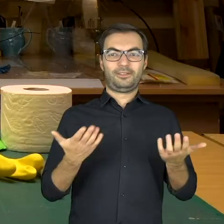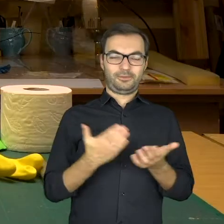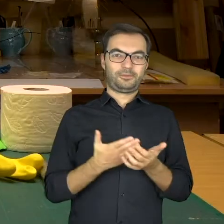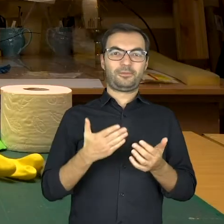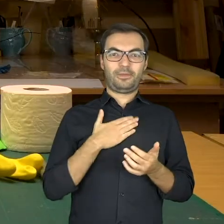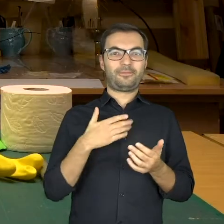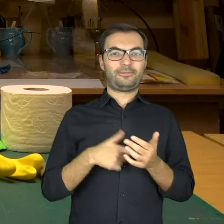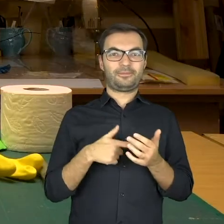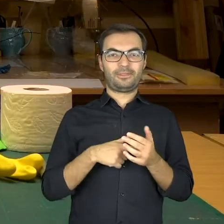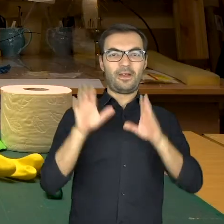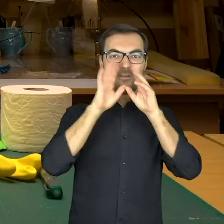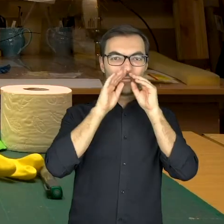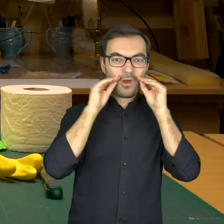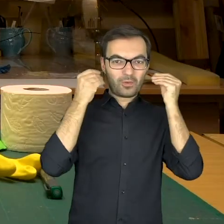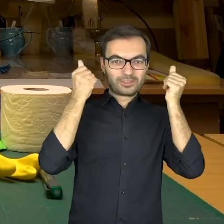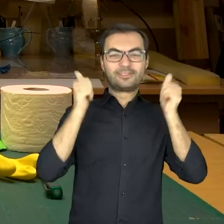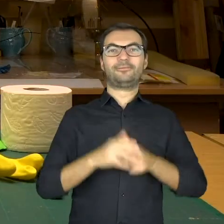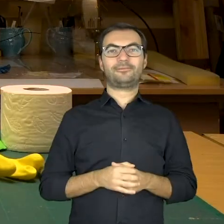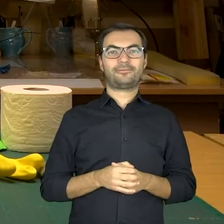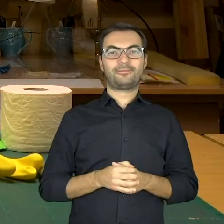So, now we have this beautiful a moustache.